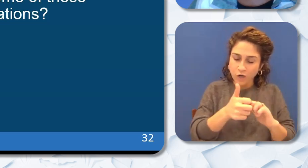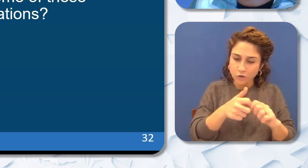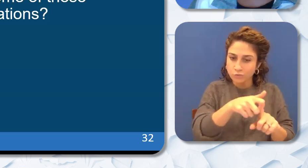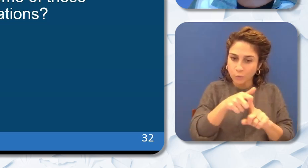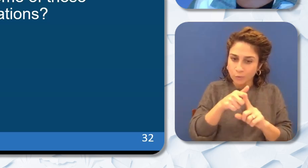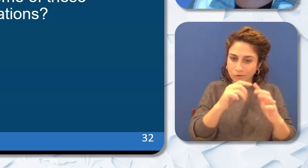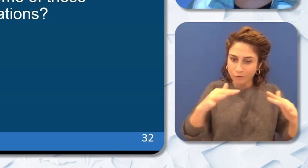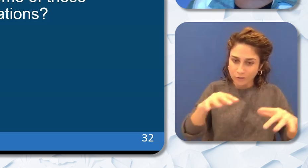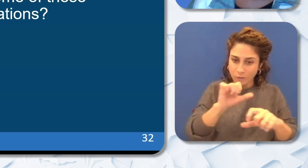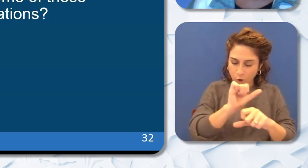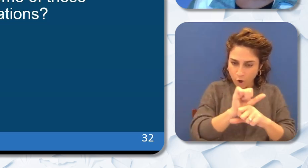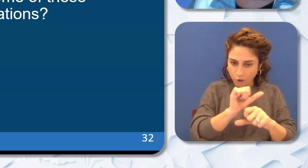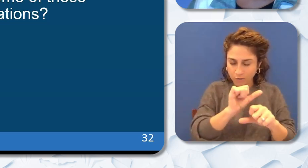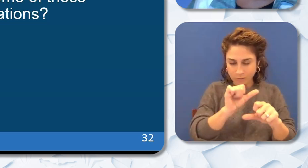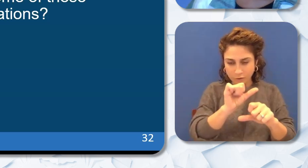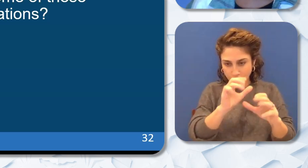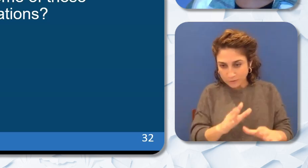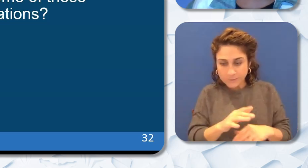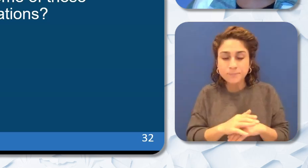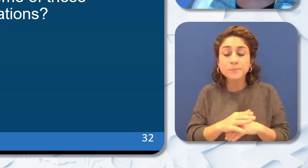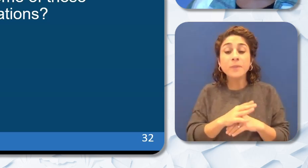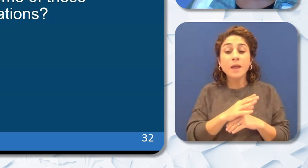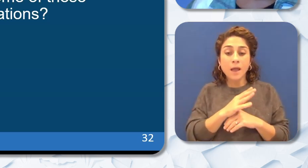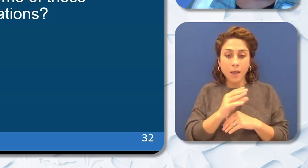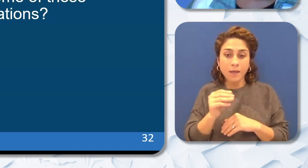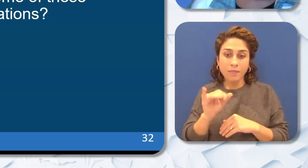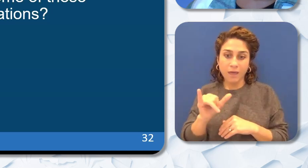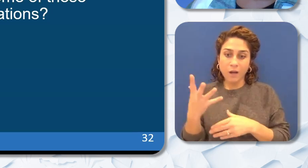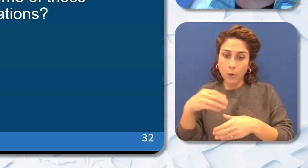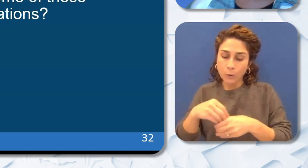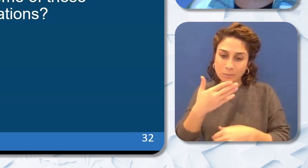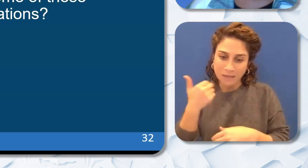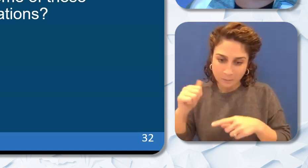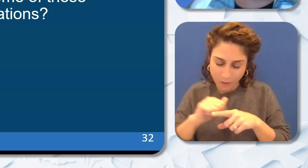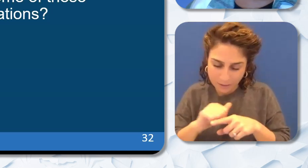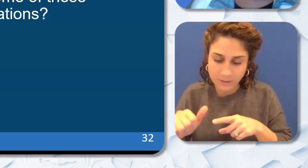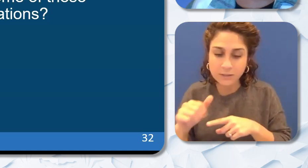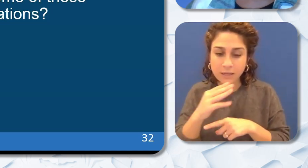which discusses breath best practices and educator diversity work that's happening across the State.